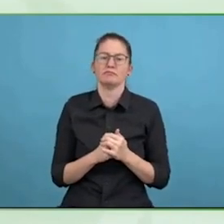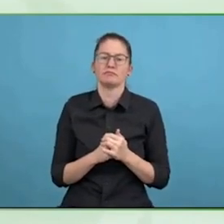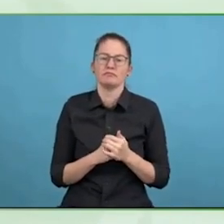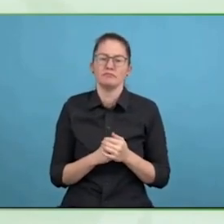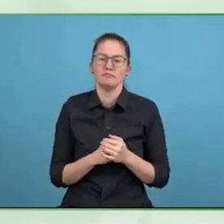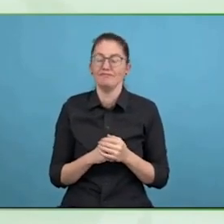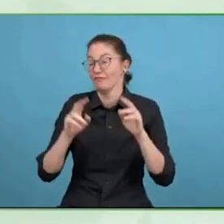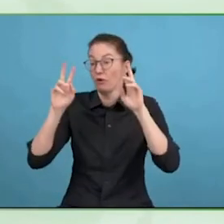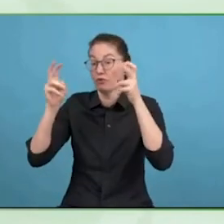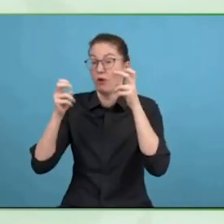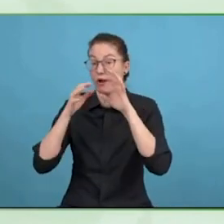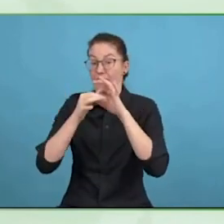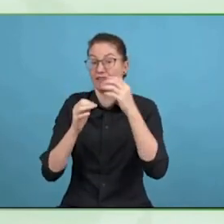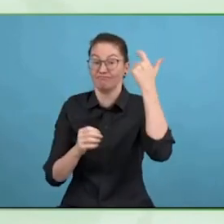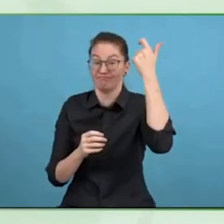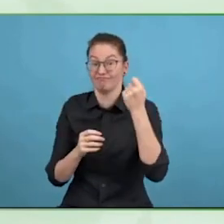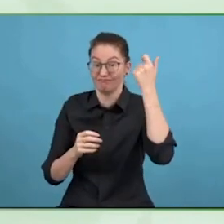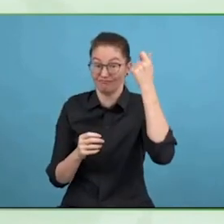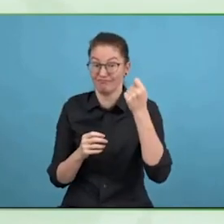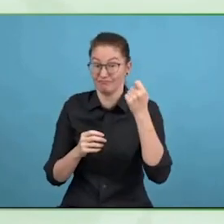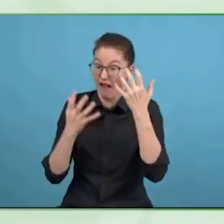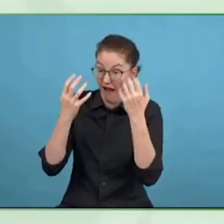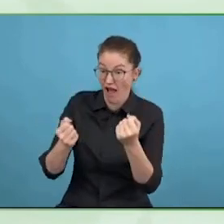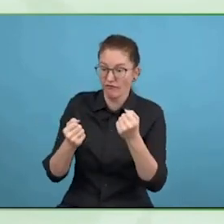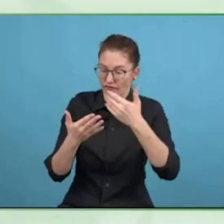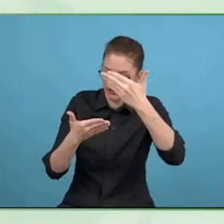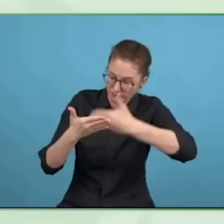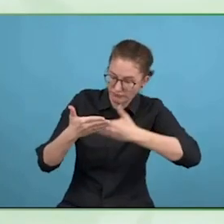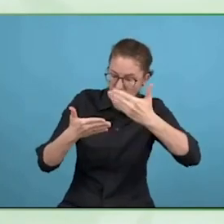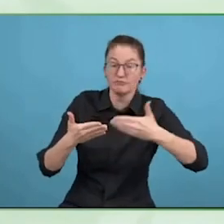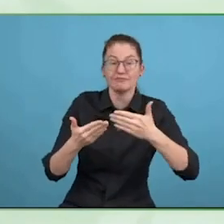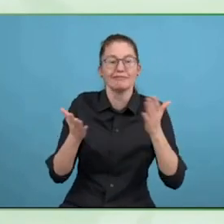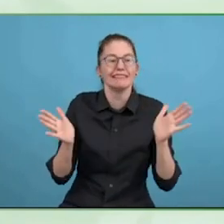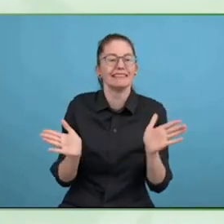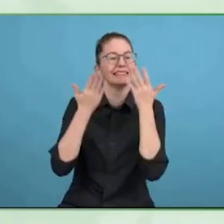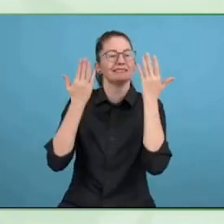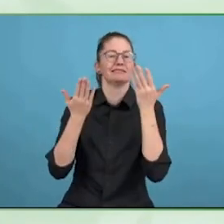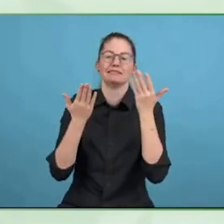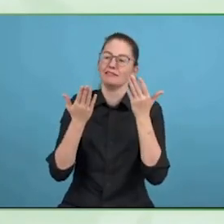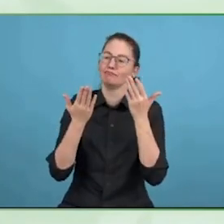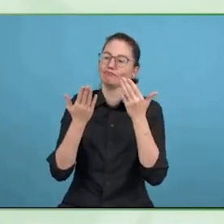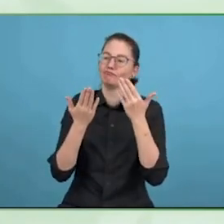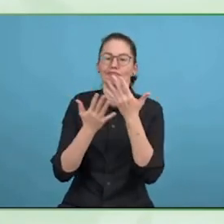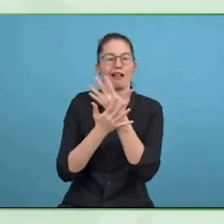comes in and explains the mortgage to someone in easy language, how do